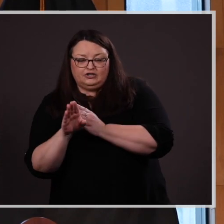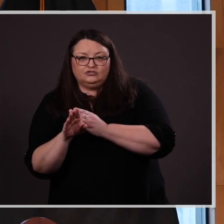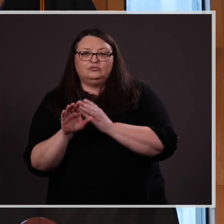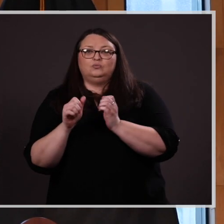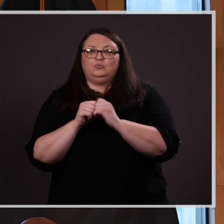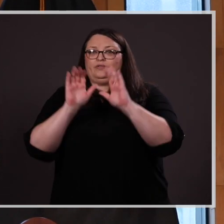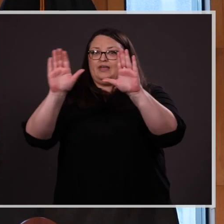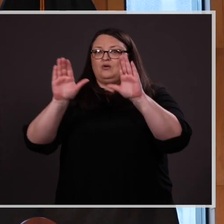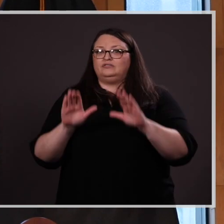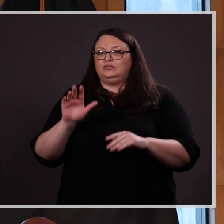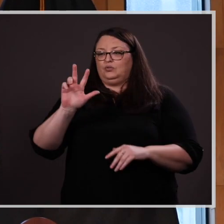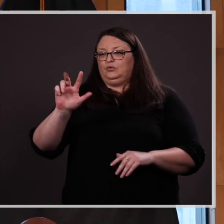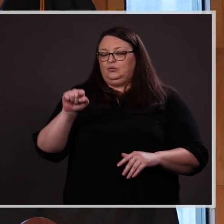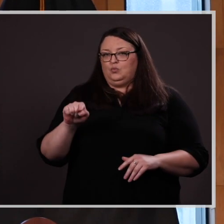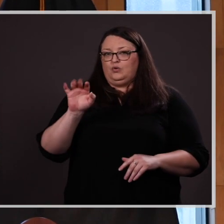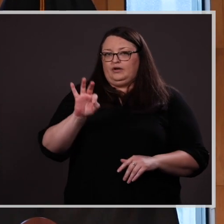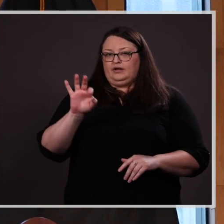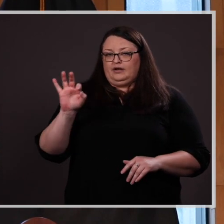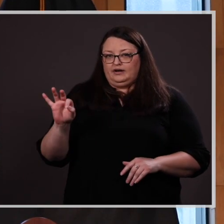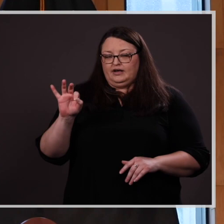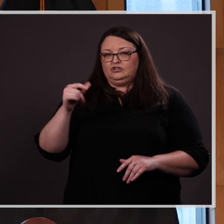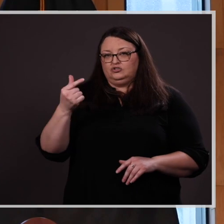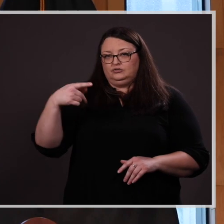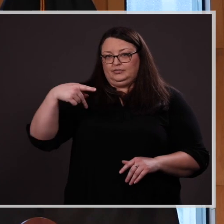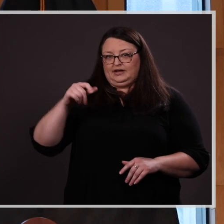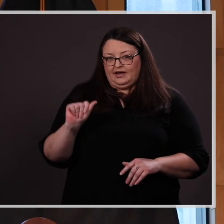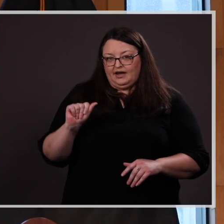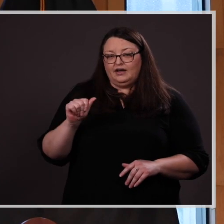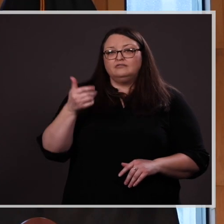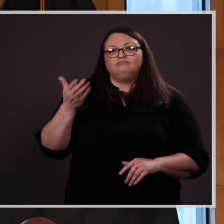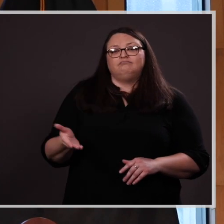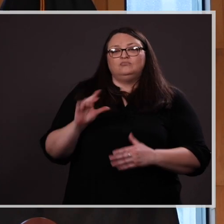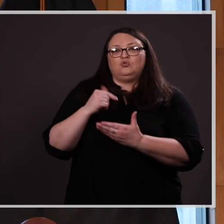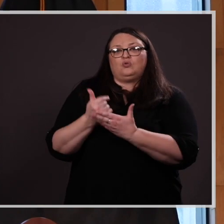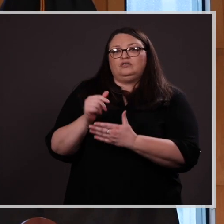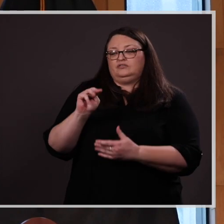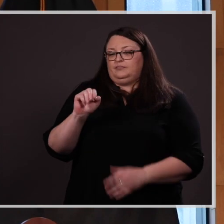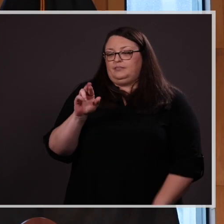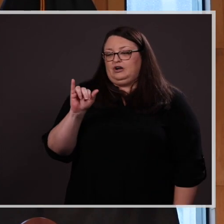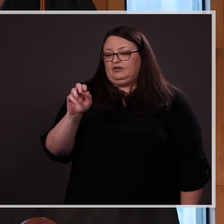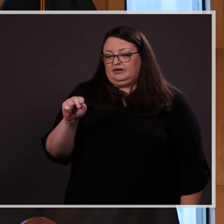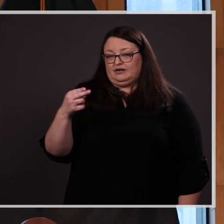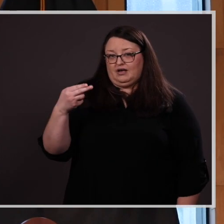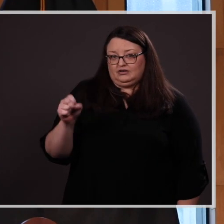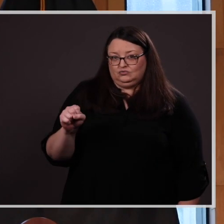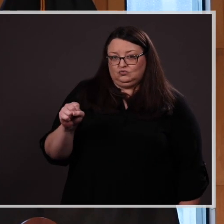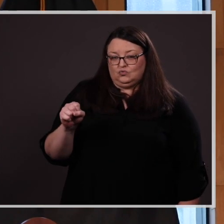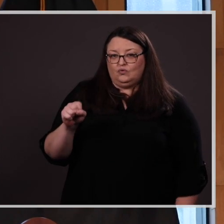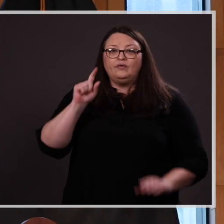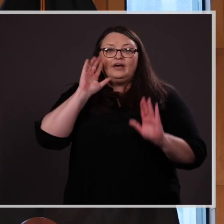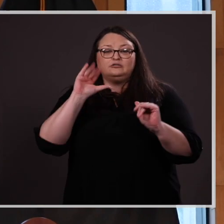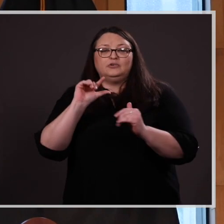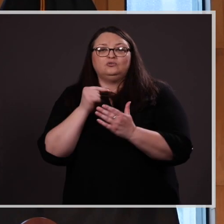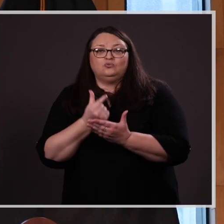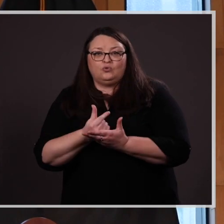an outstanding 3.99 GPA, Kaitlyn is a graduate of Marion High School and is expected to graduate